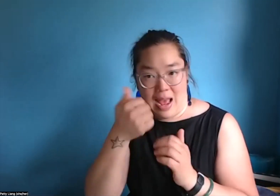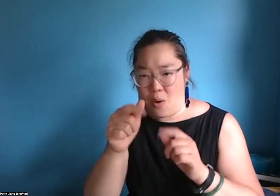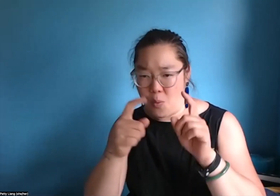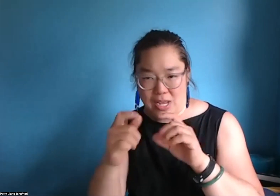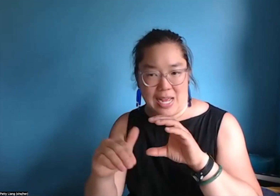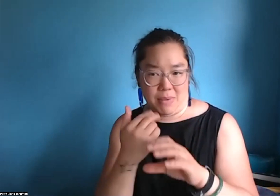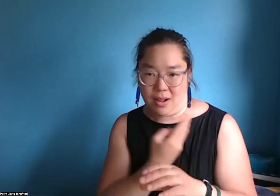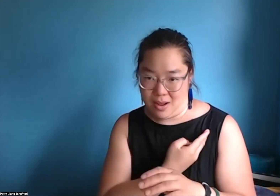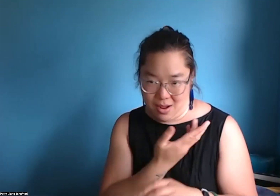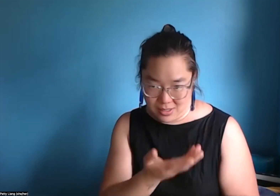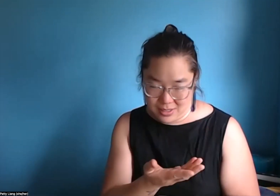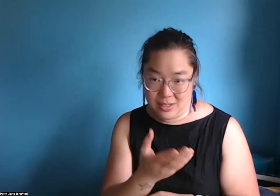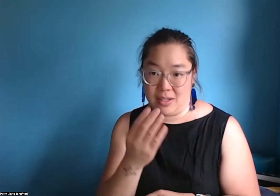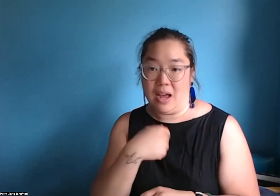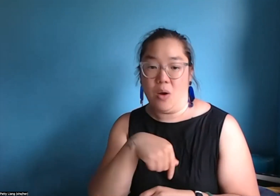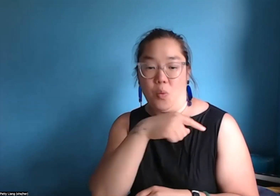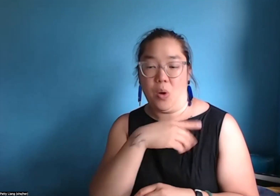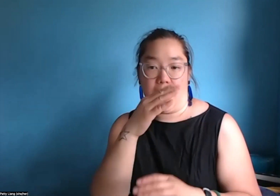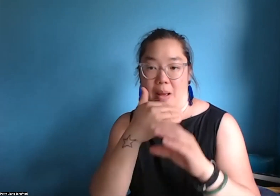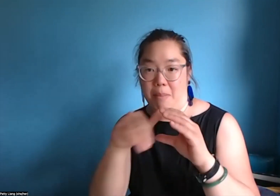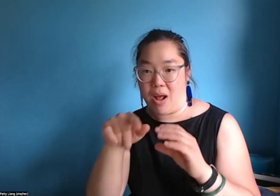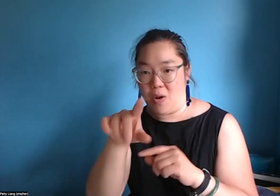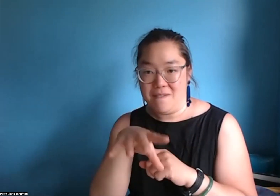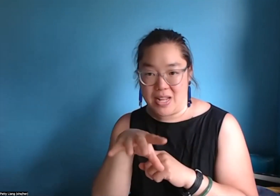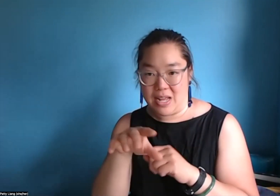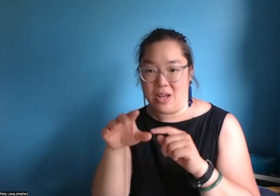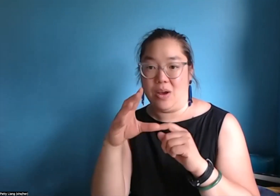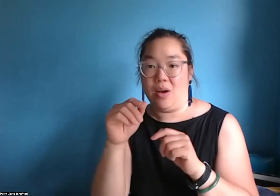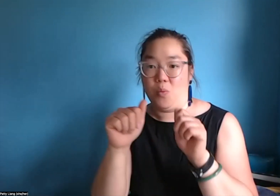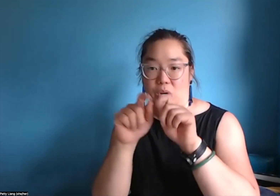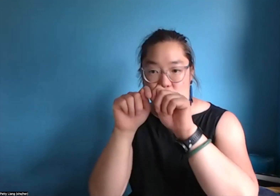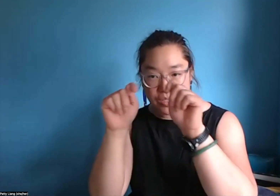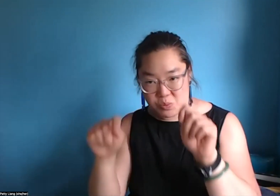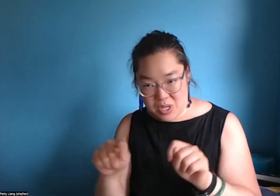Again, please feel free to contact us if you have any questions.